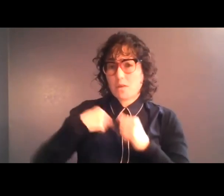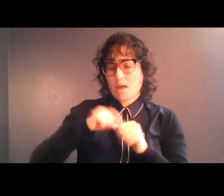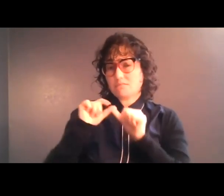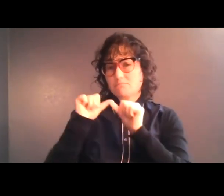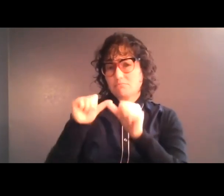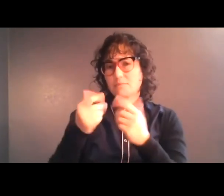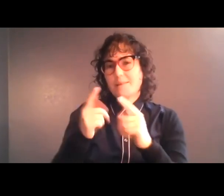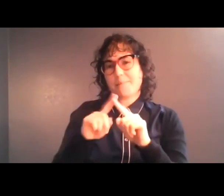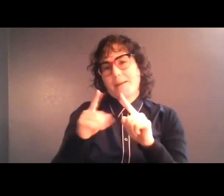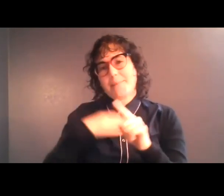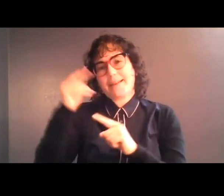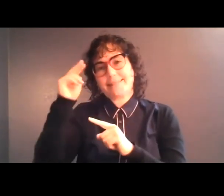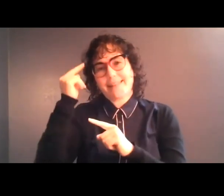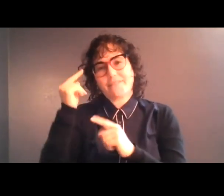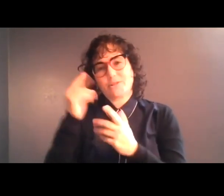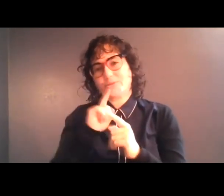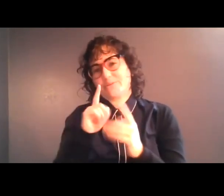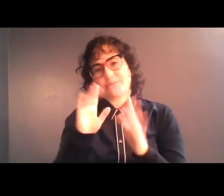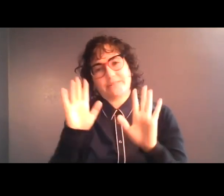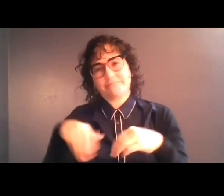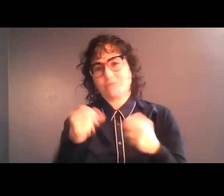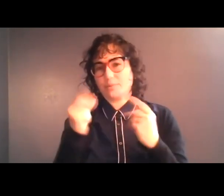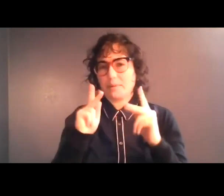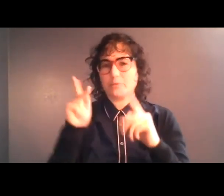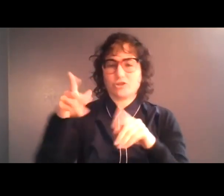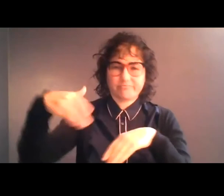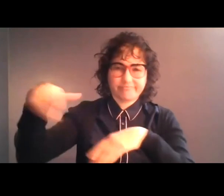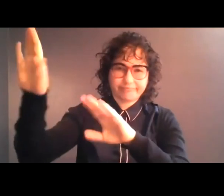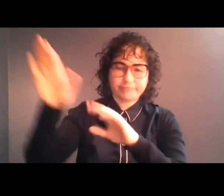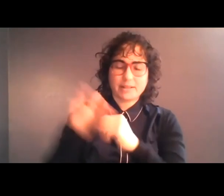with my nephews it got to be too much, so she moved out, but we liked each other, and